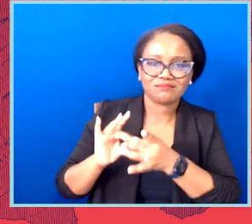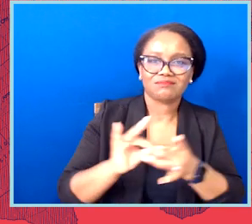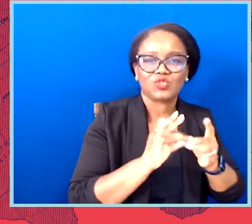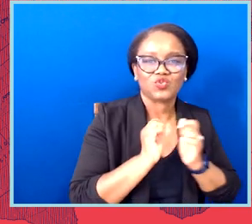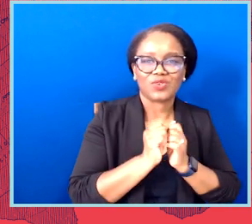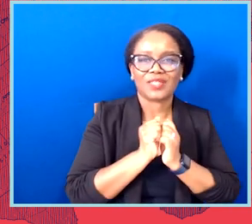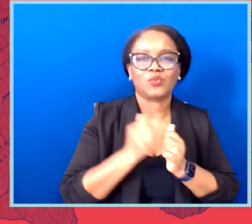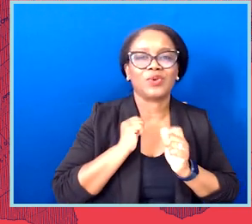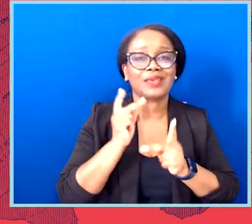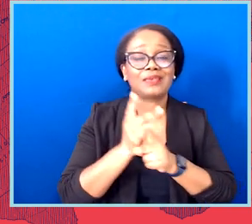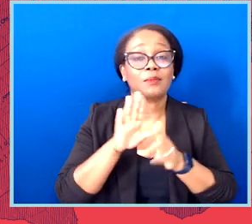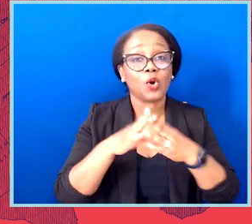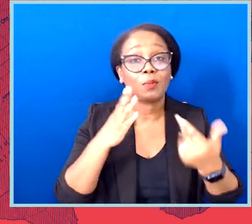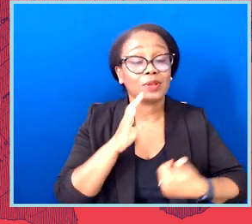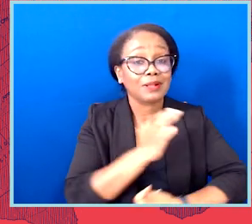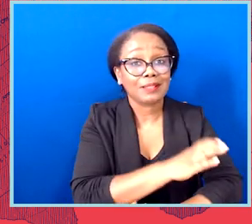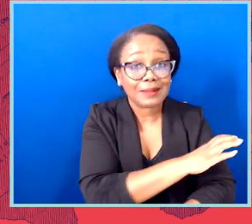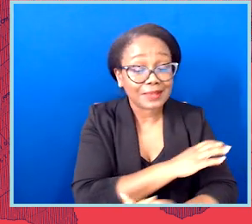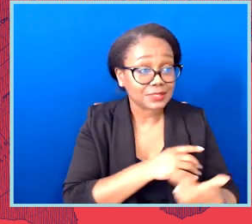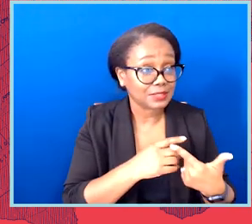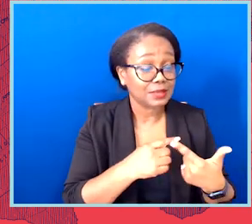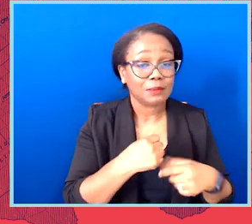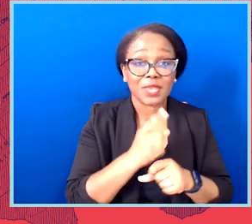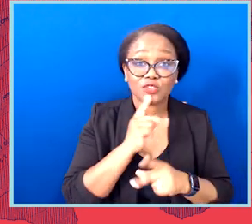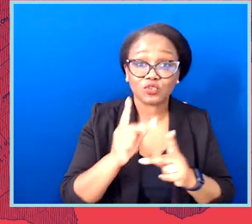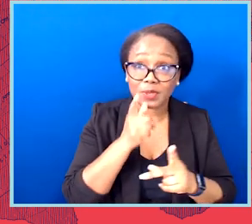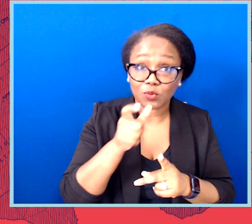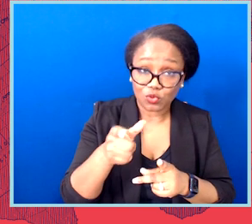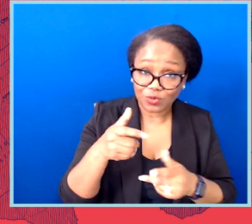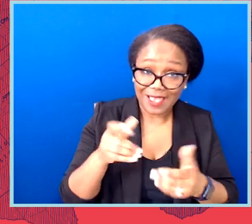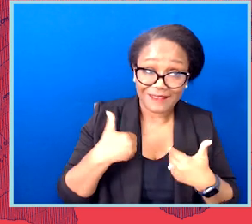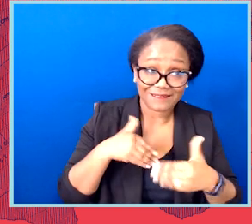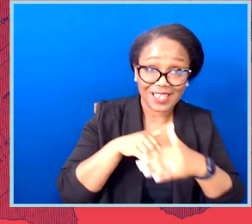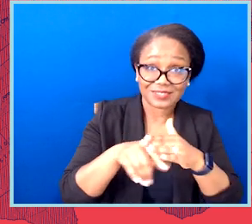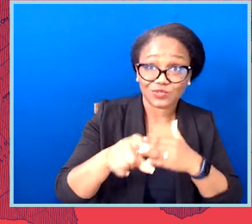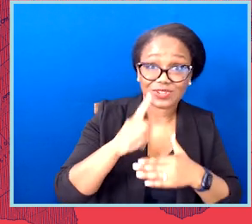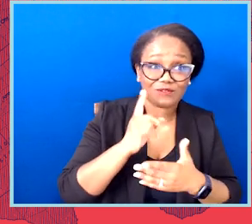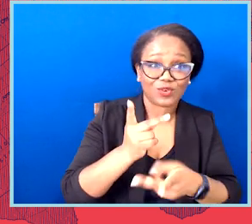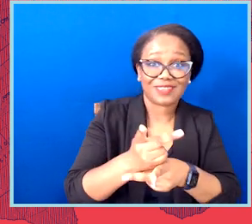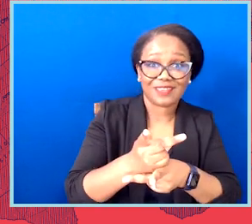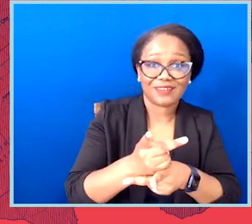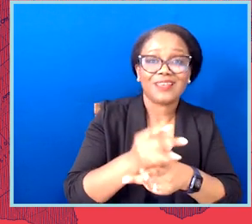Every day that we can keep clinics open, we can ensure that the people on the ground can make sure that the people can get the care that they need.